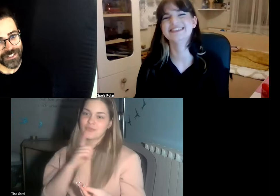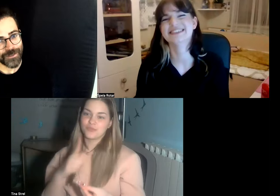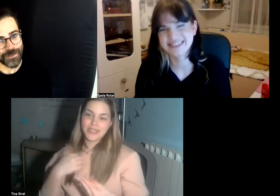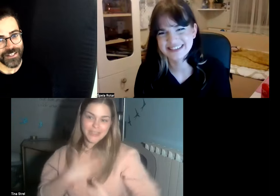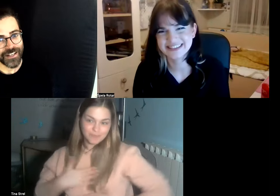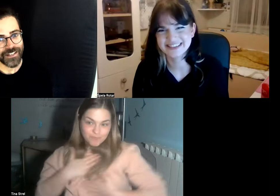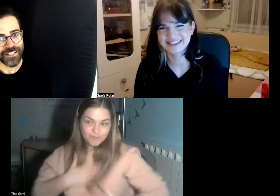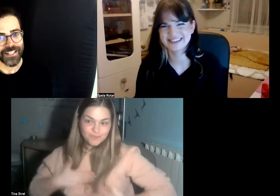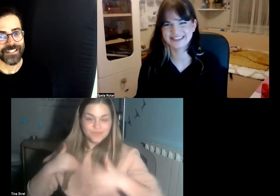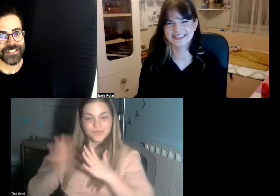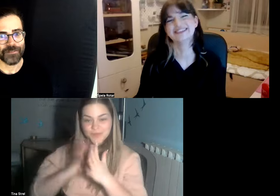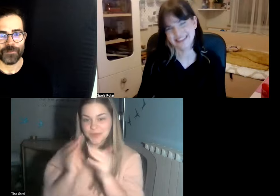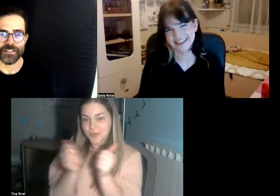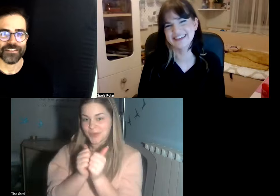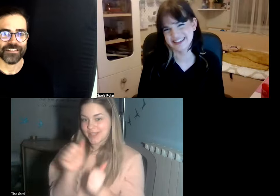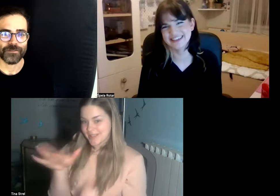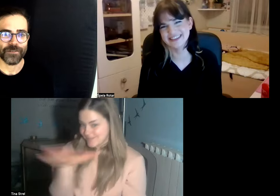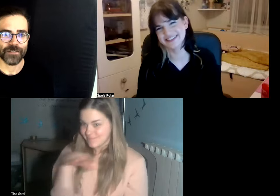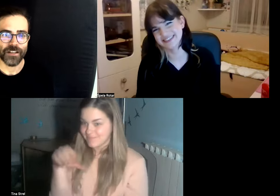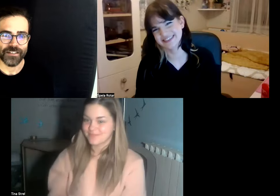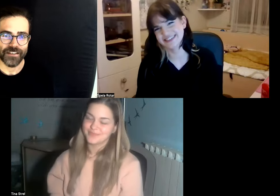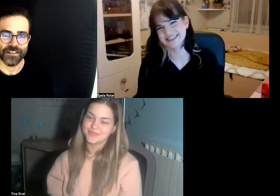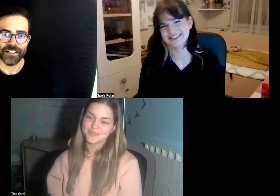What you Tina? yeah it's the same for me it's a great pleasure